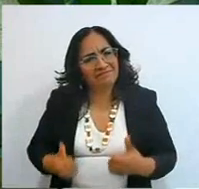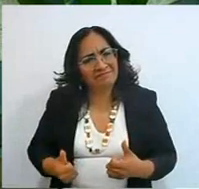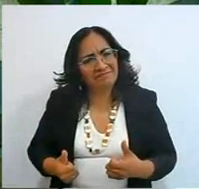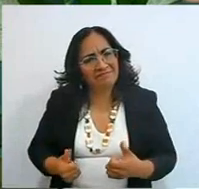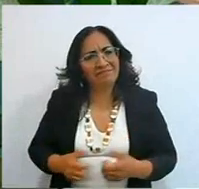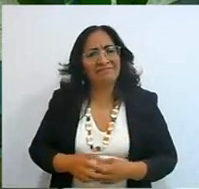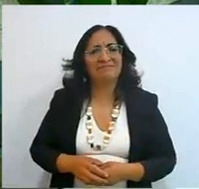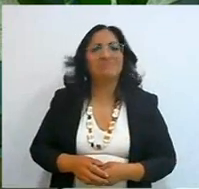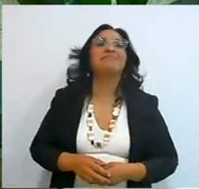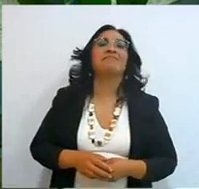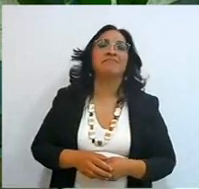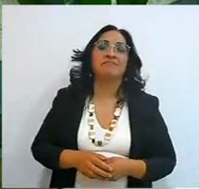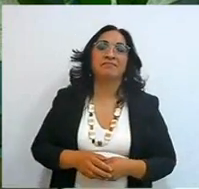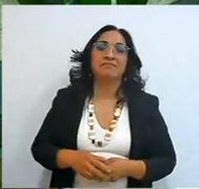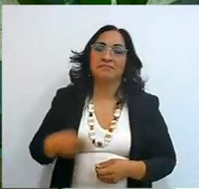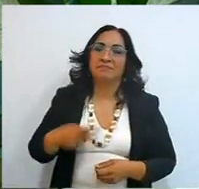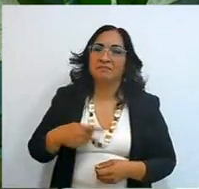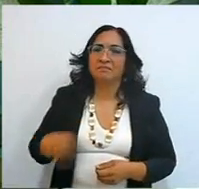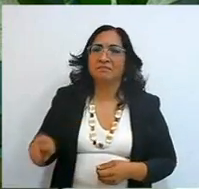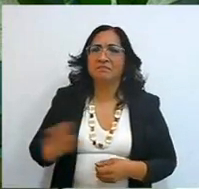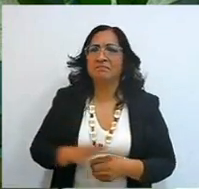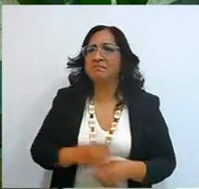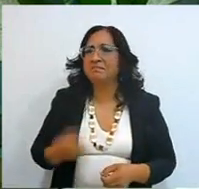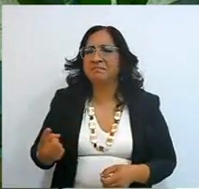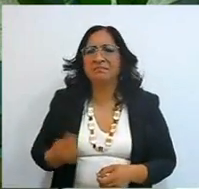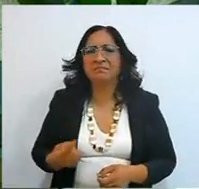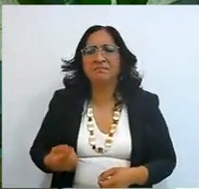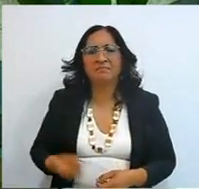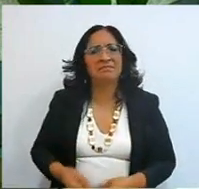but what a need to be giving each other tops, don't you think,